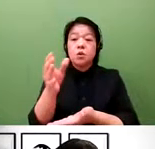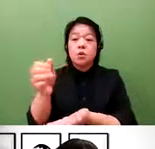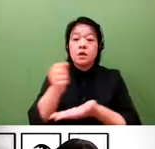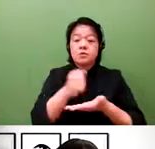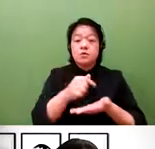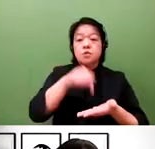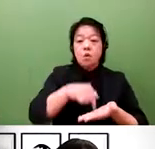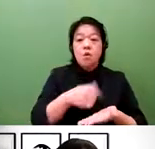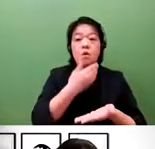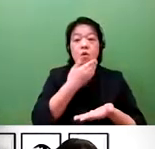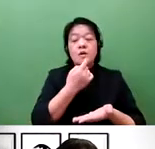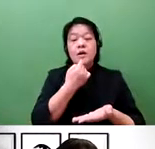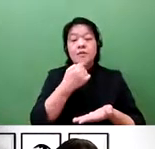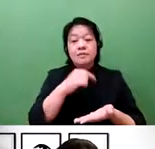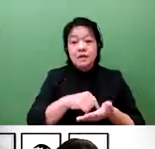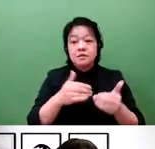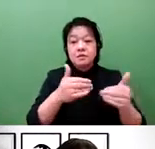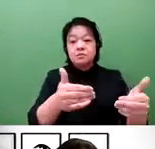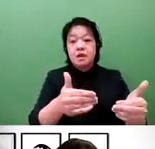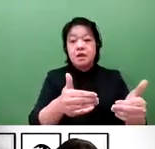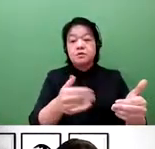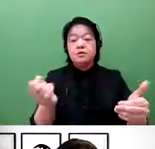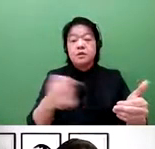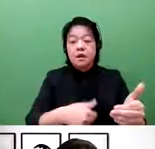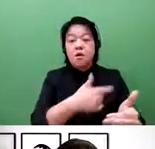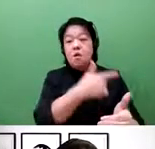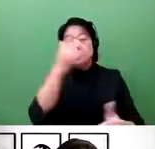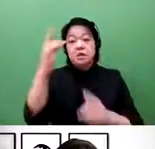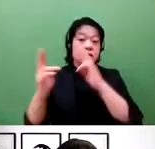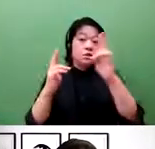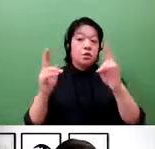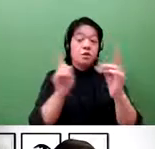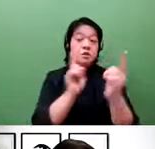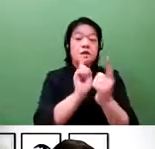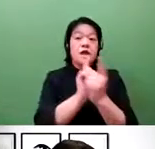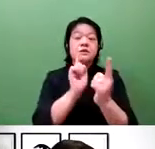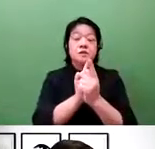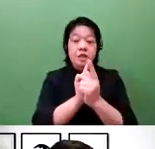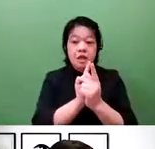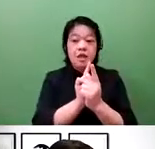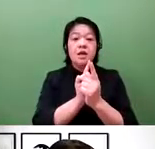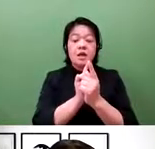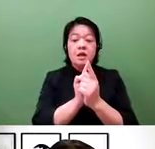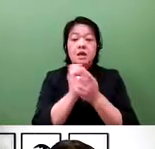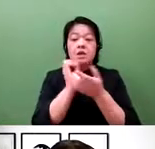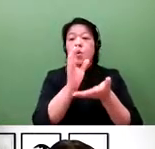And for startups, this will help to them to facilitate procurement of finances. And for major companies, it will be